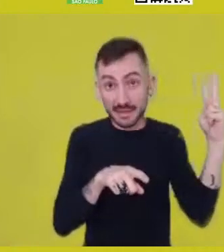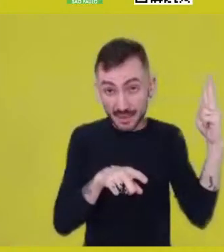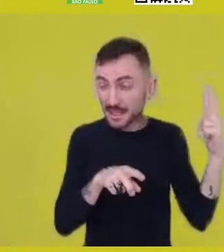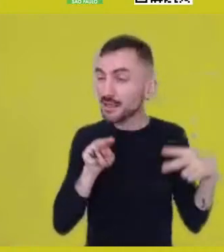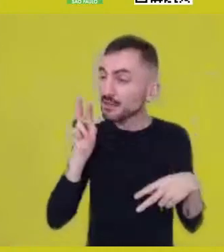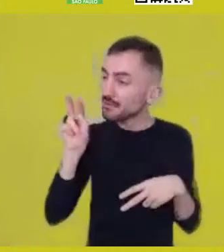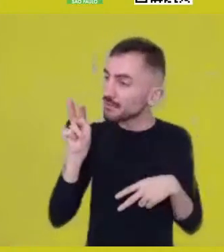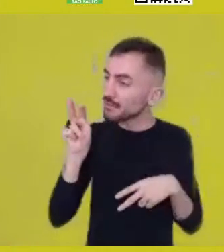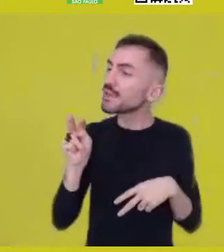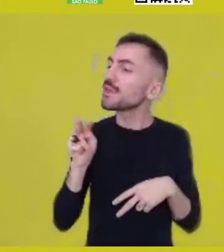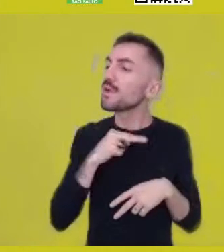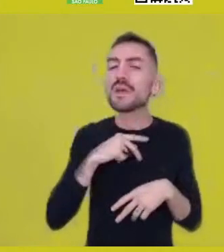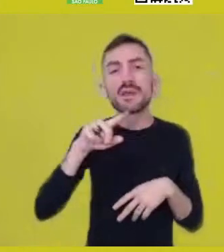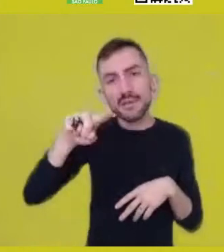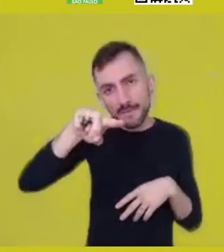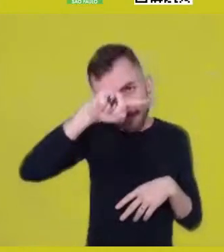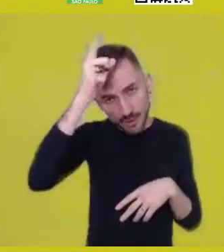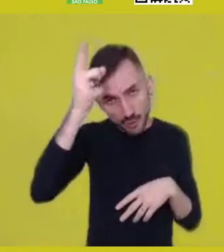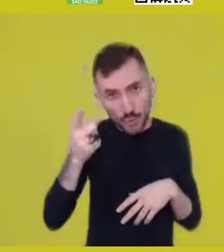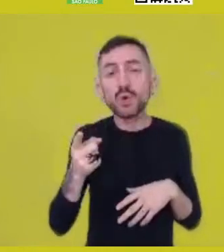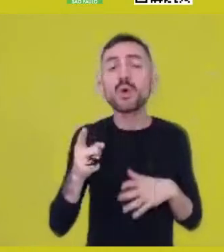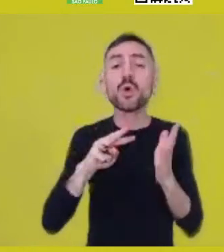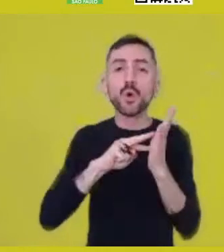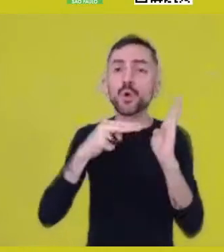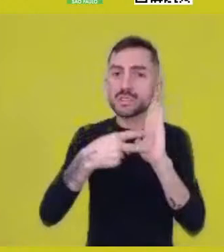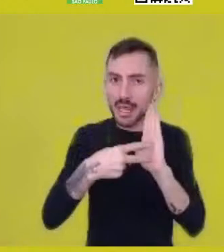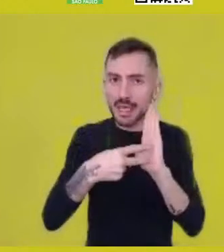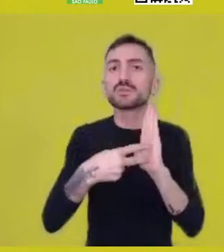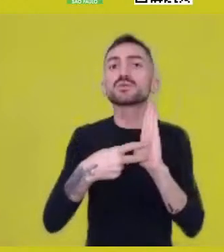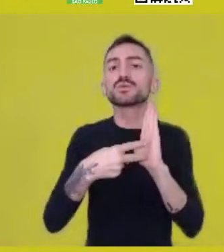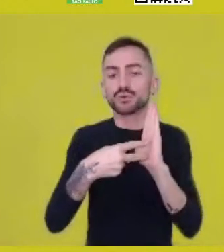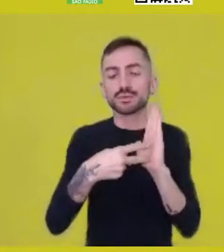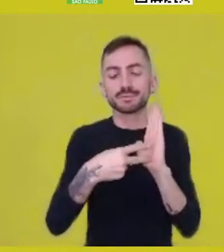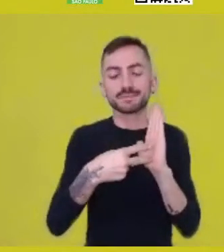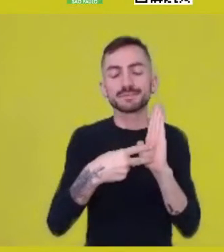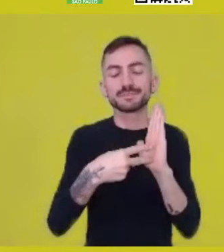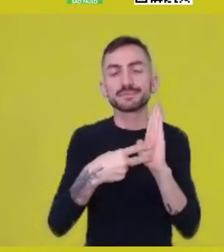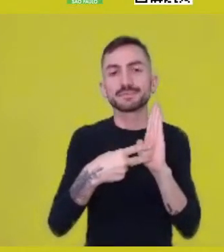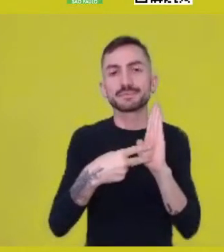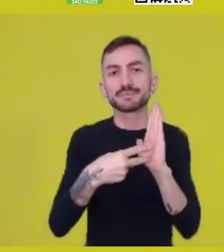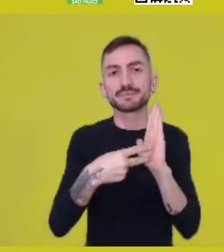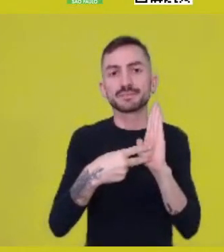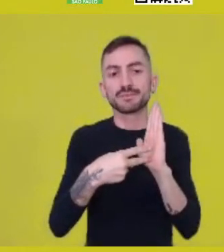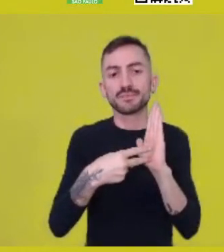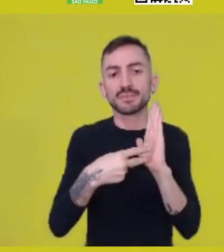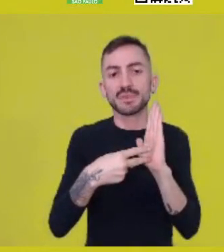in a very scattered way,